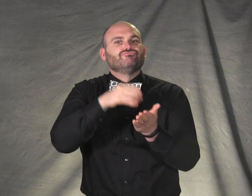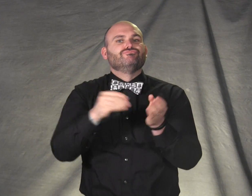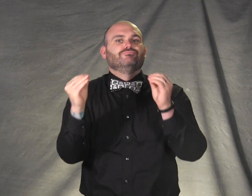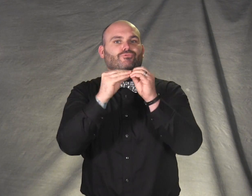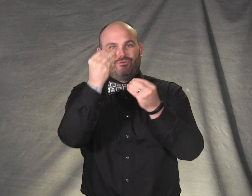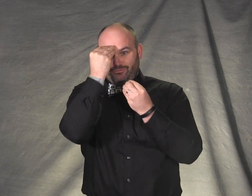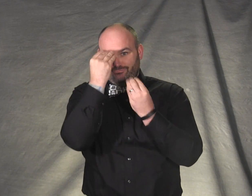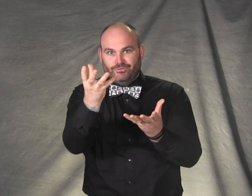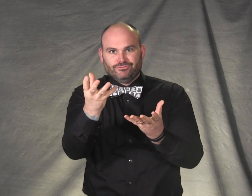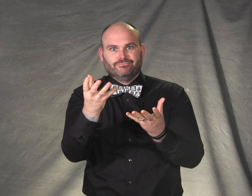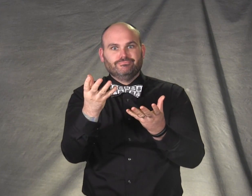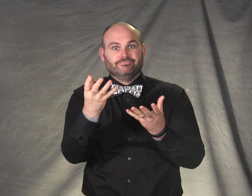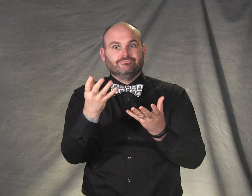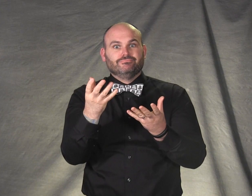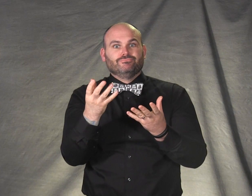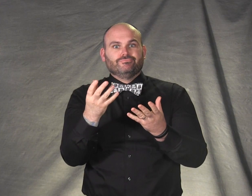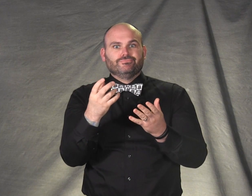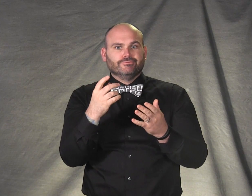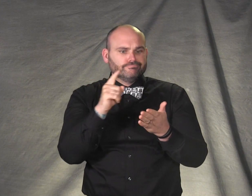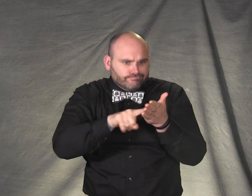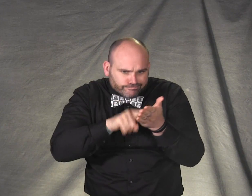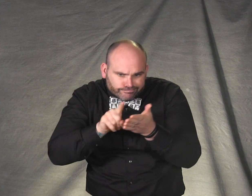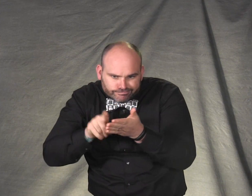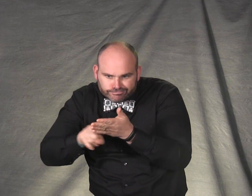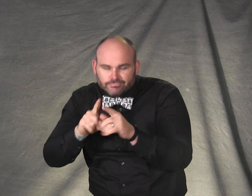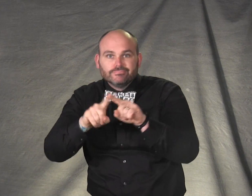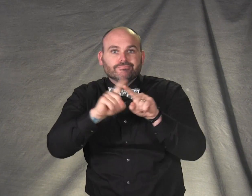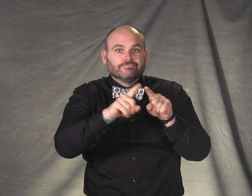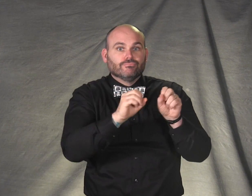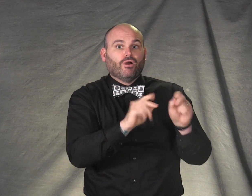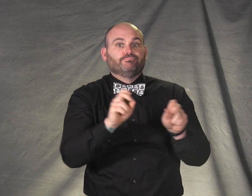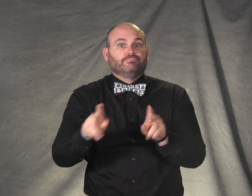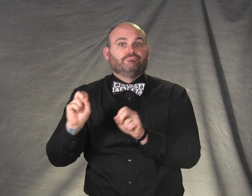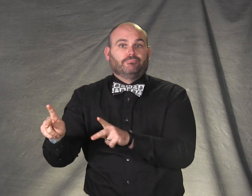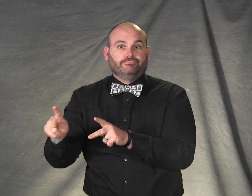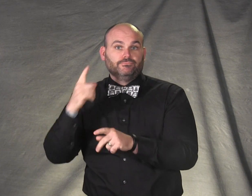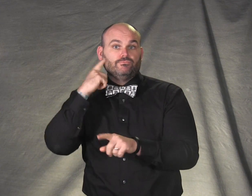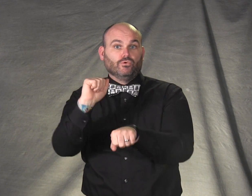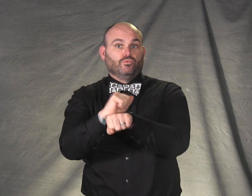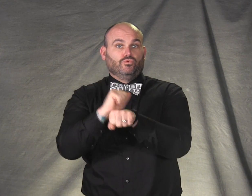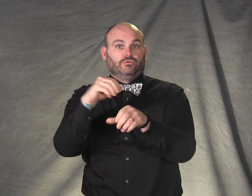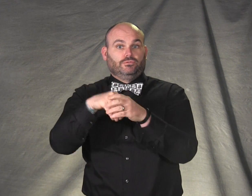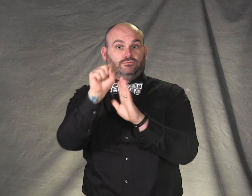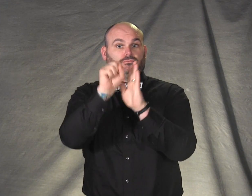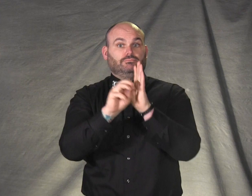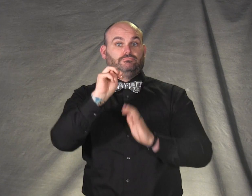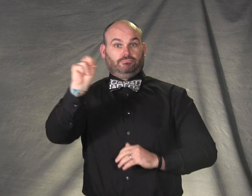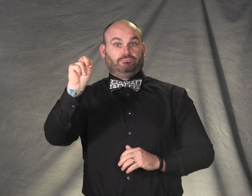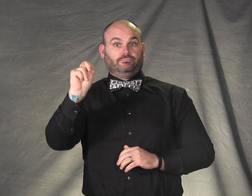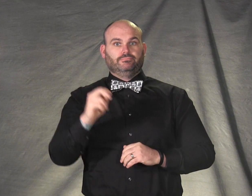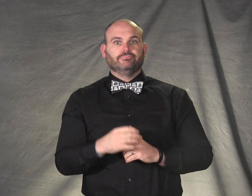to learn more about what opportunities await them with the State of Minnesota.